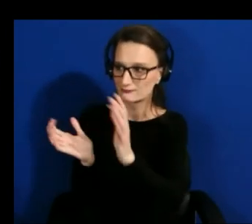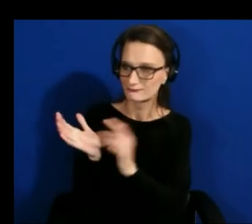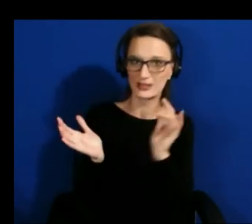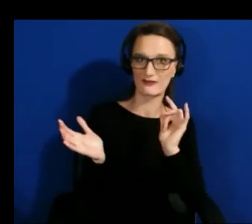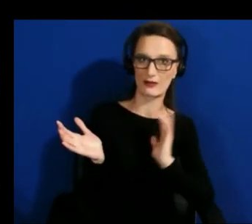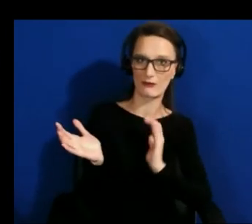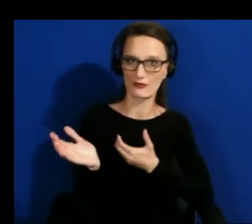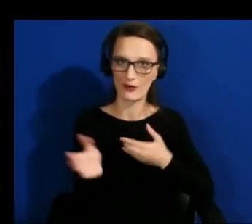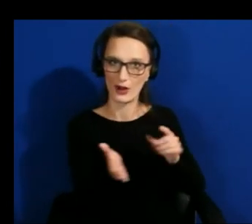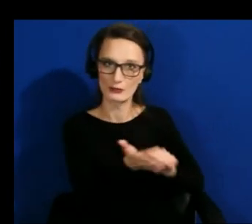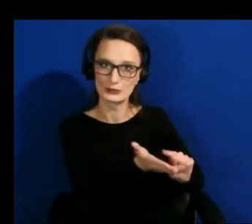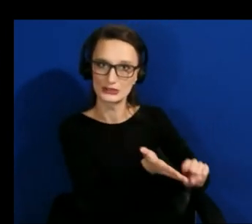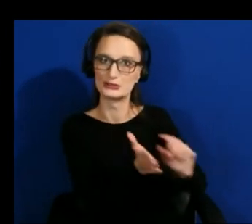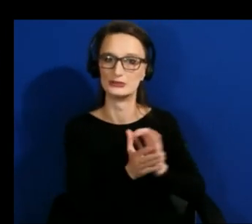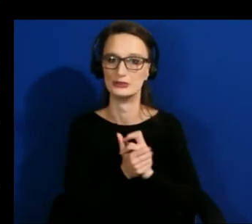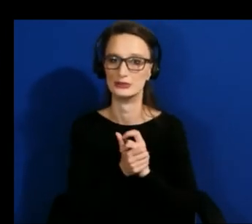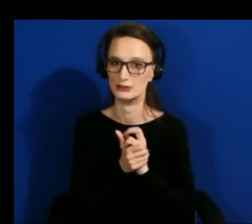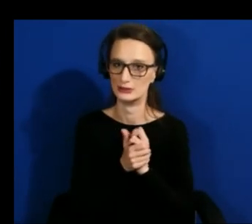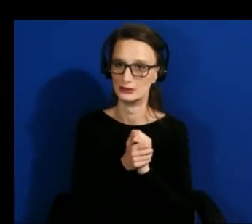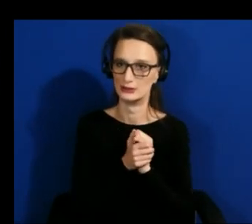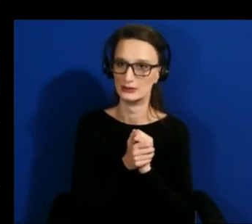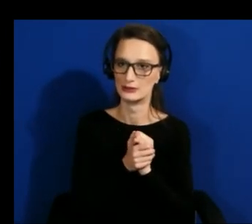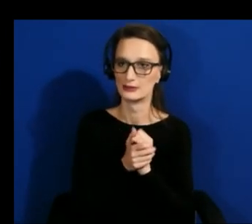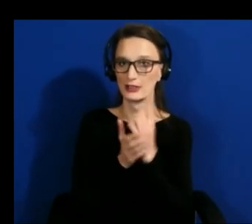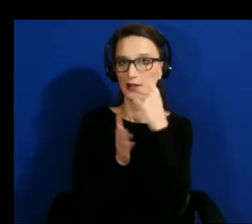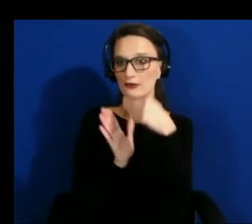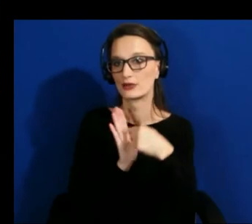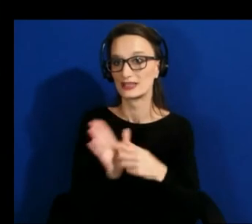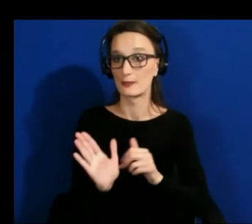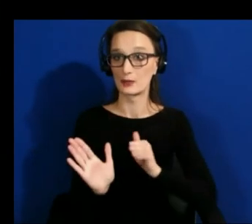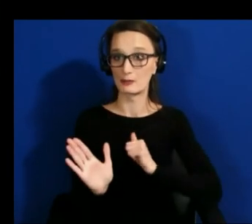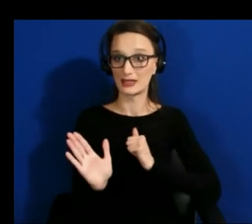for example i'll just use me as an example i might naively say like oh yeah we wrote a paper on this